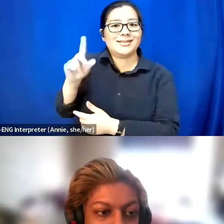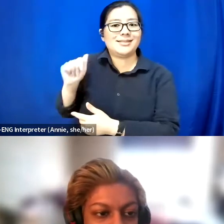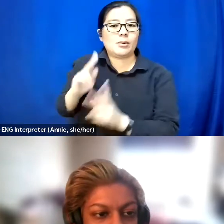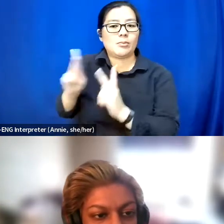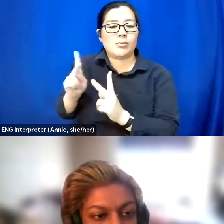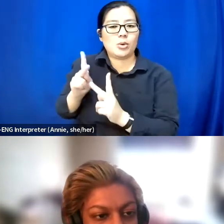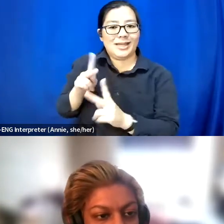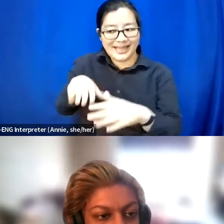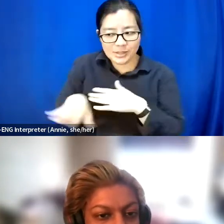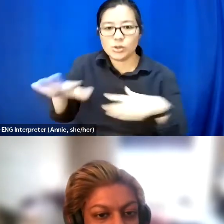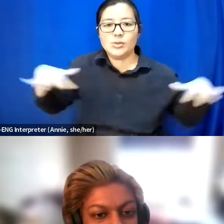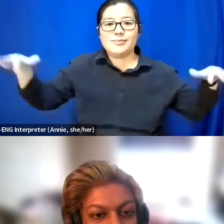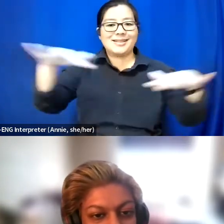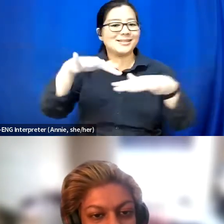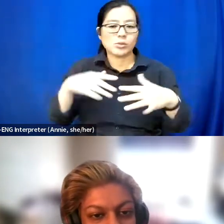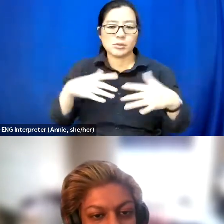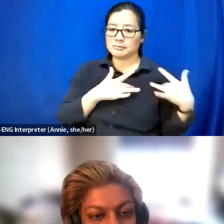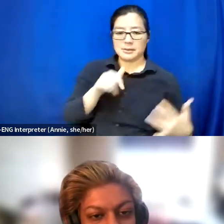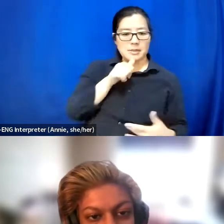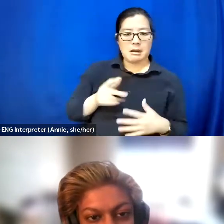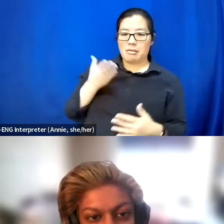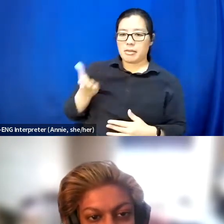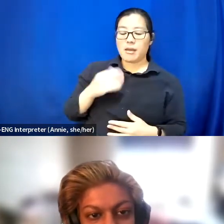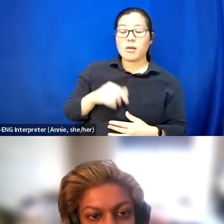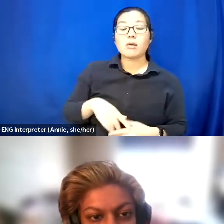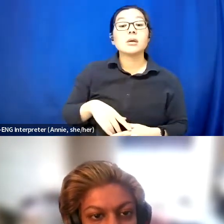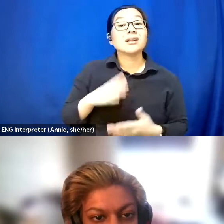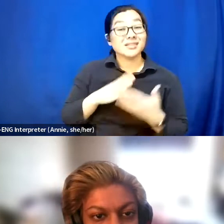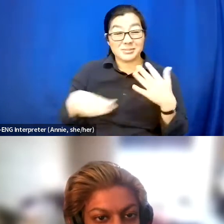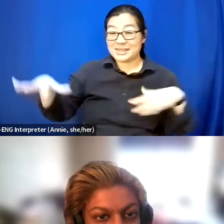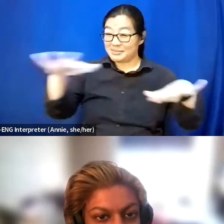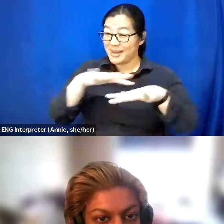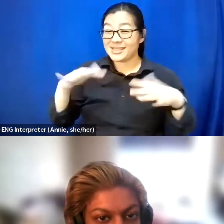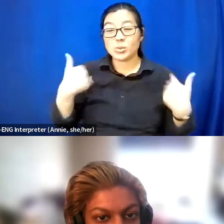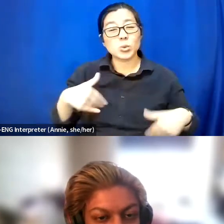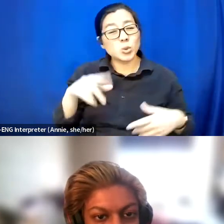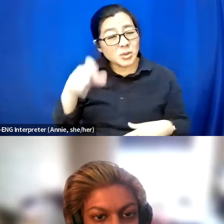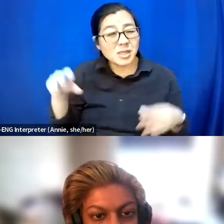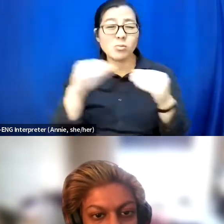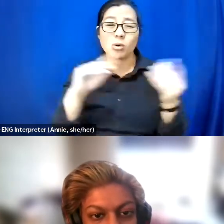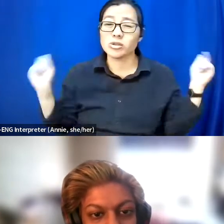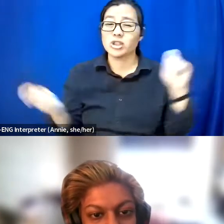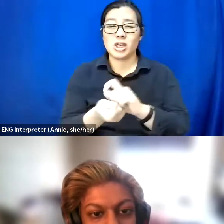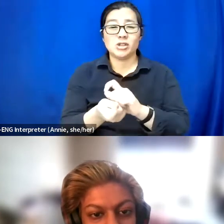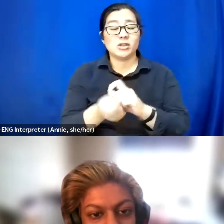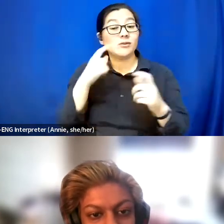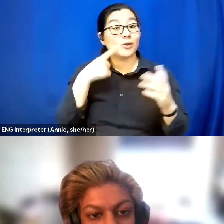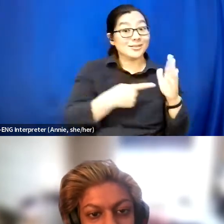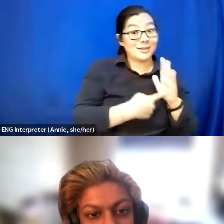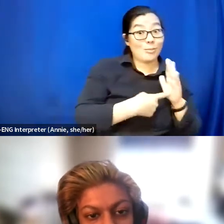And some of those spaces need a lot of work. So I talk quite a lot about fashion, and I think that there's a lot of things that are missing